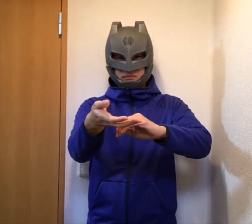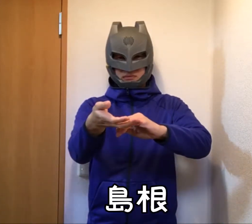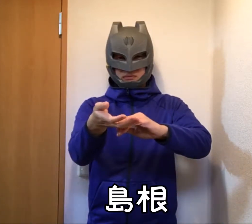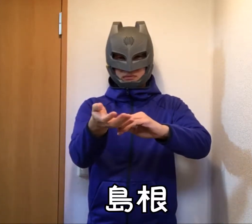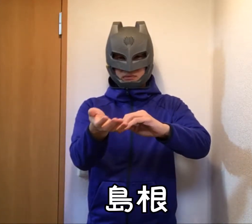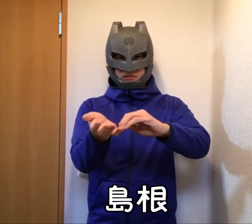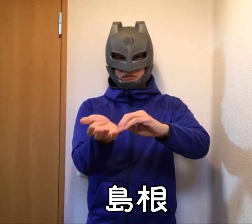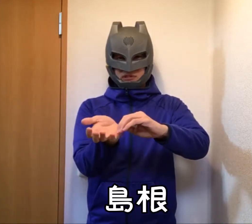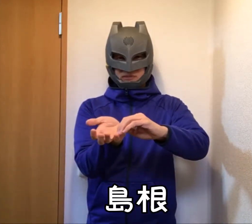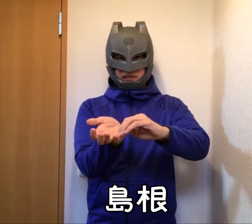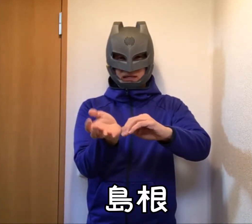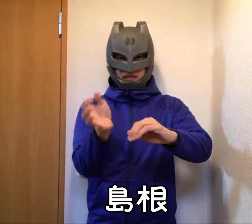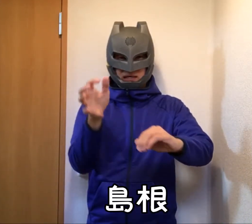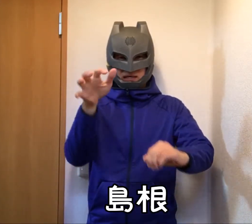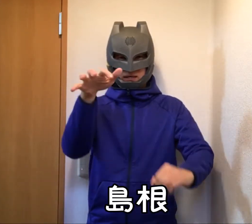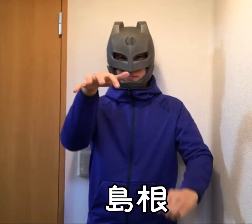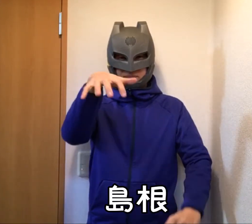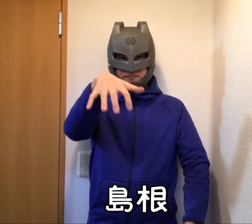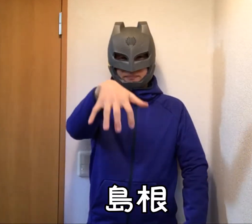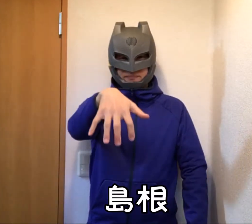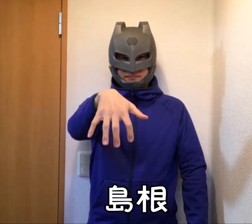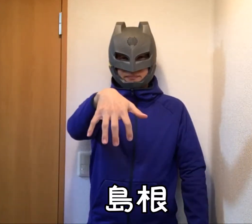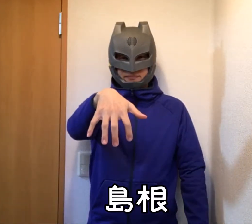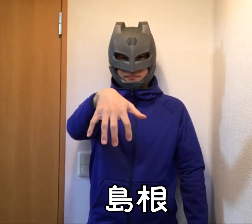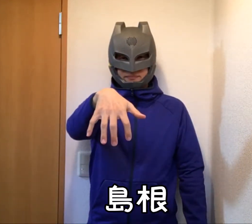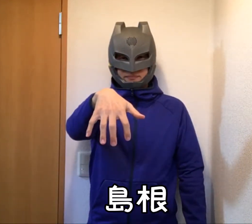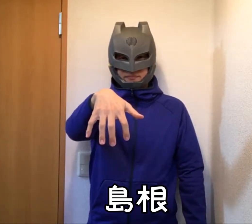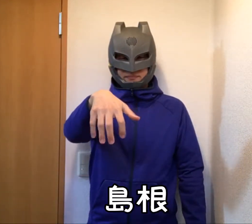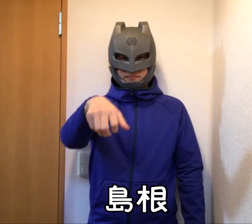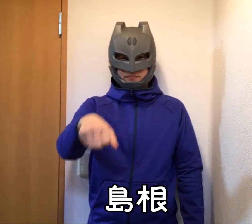Shimane